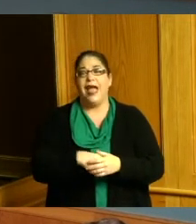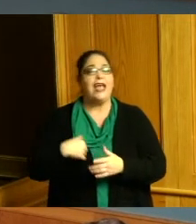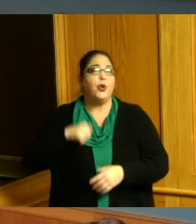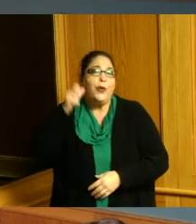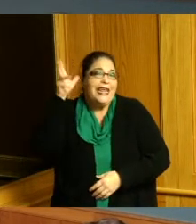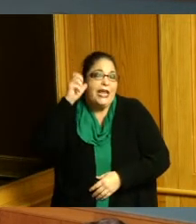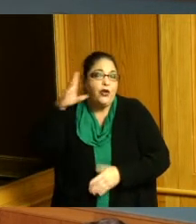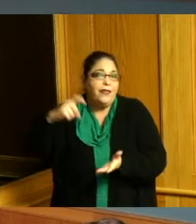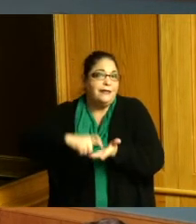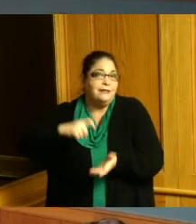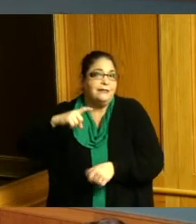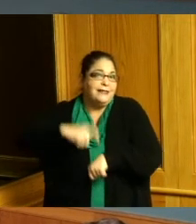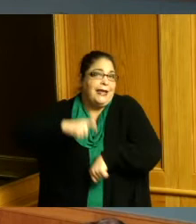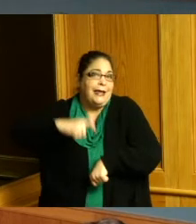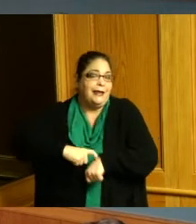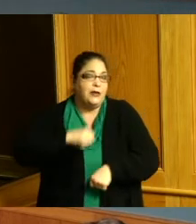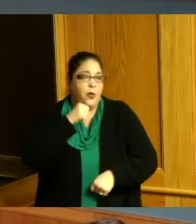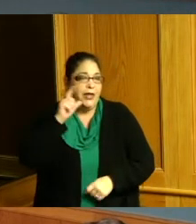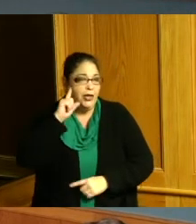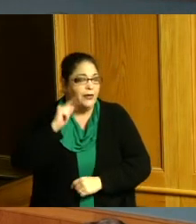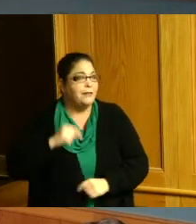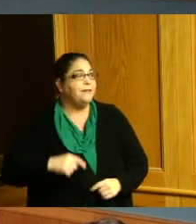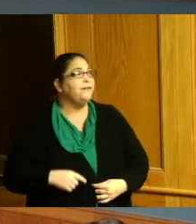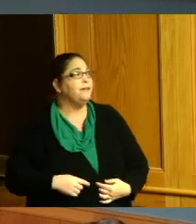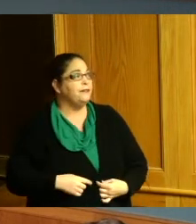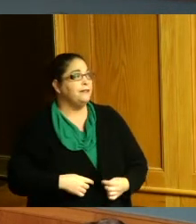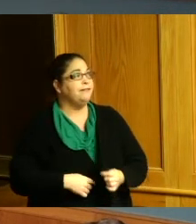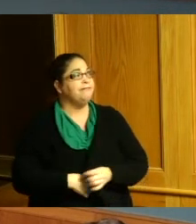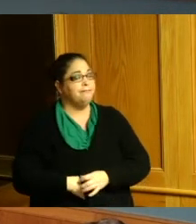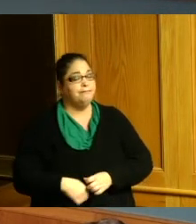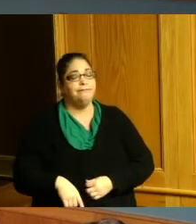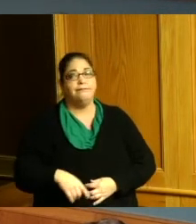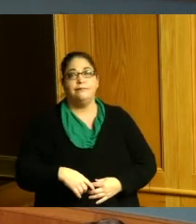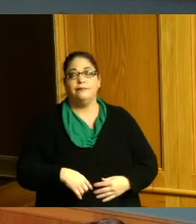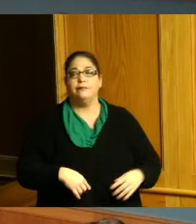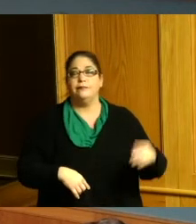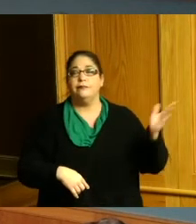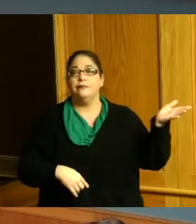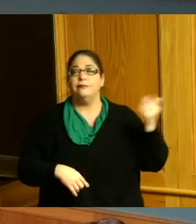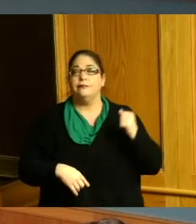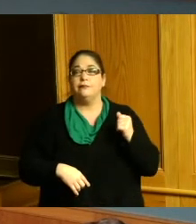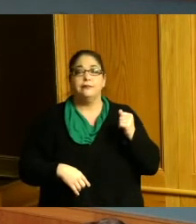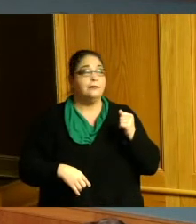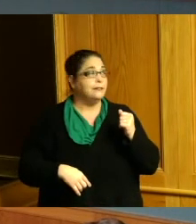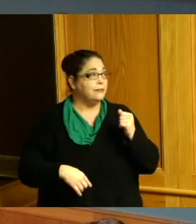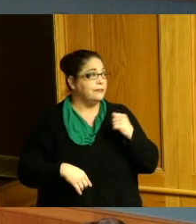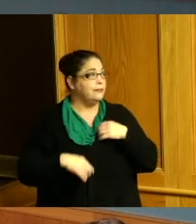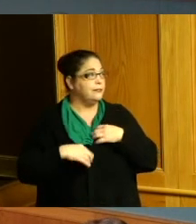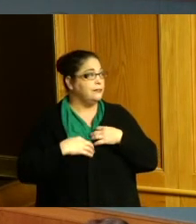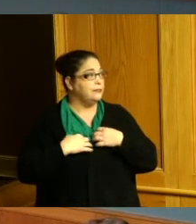okay thank you so much for your input now is that related to the sidewalk program